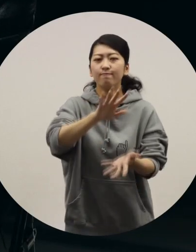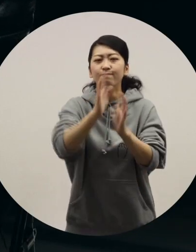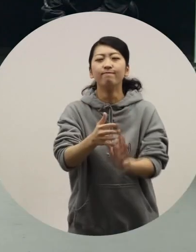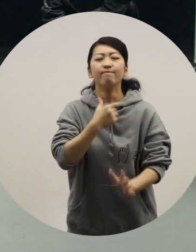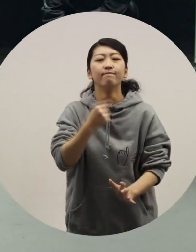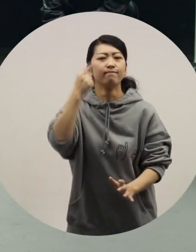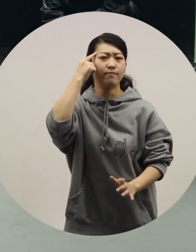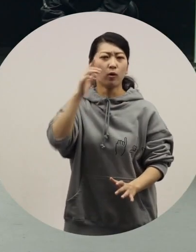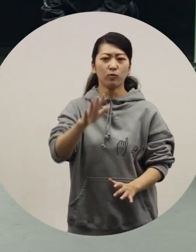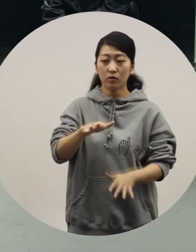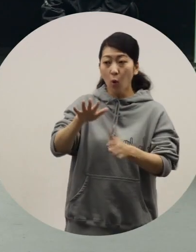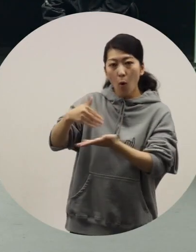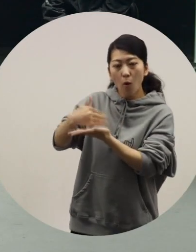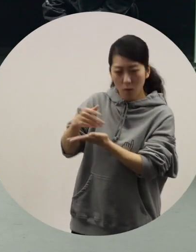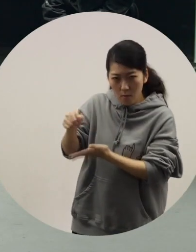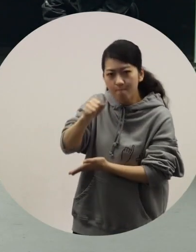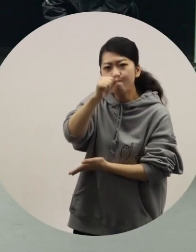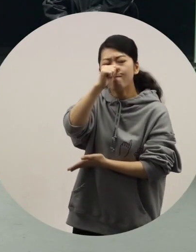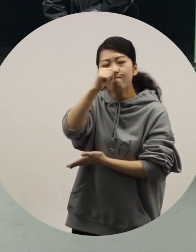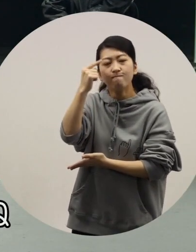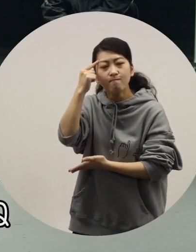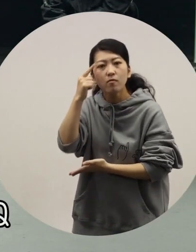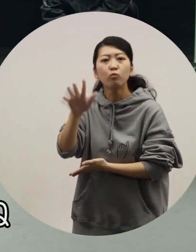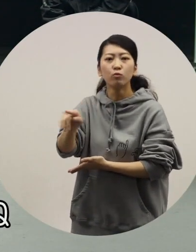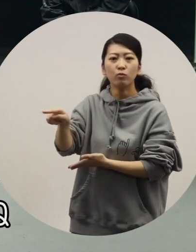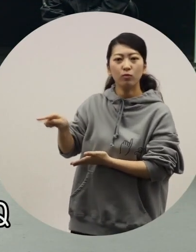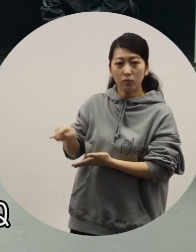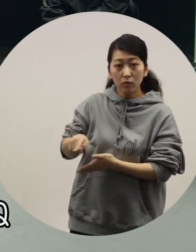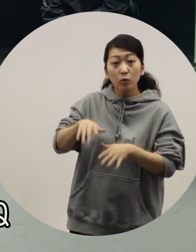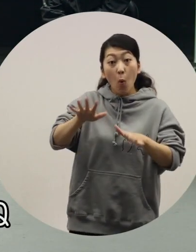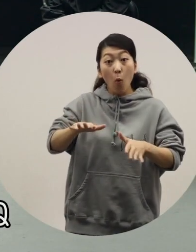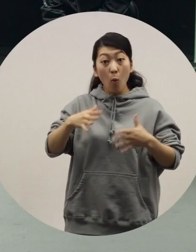So I've emphasized that a lot in today's conversation. In today's fashion show,